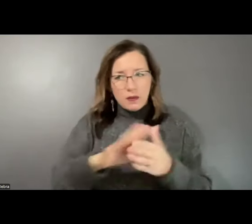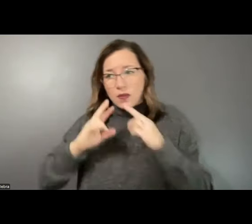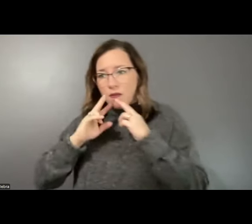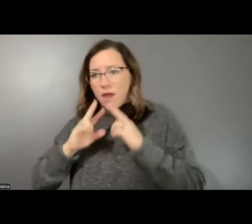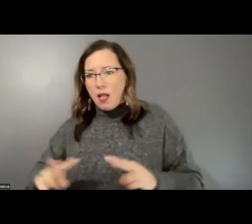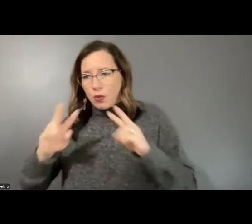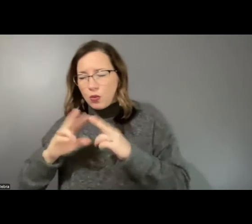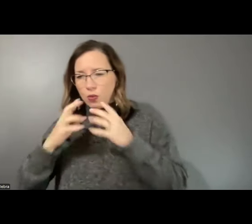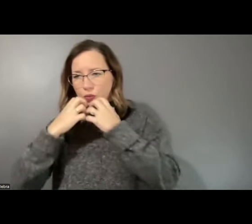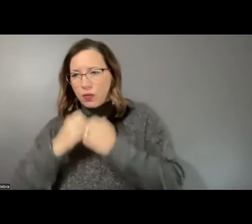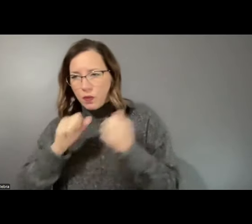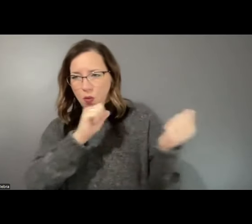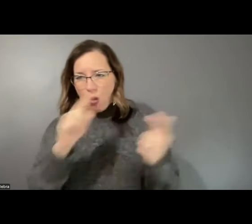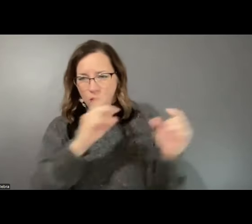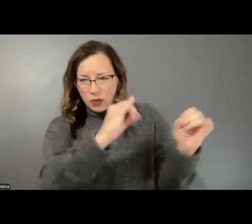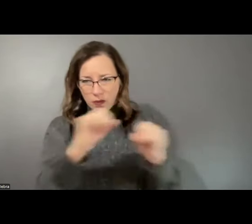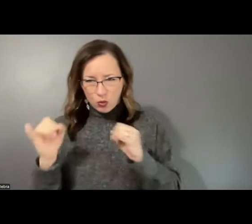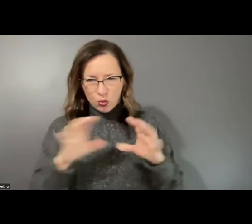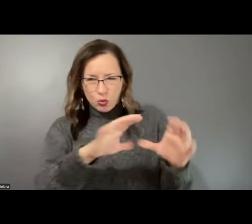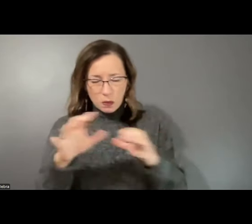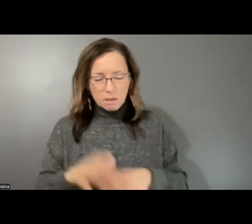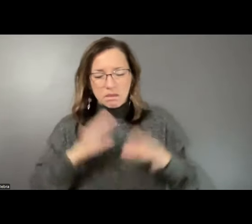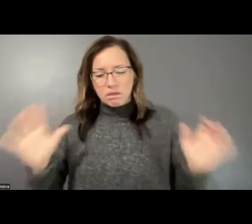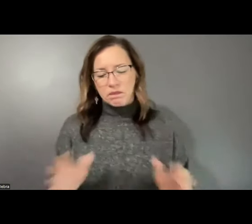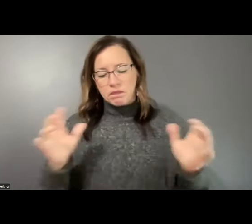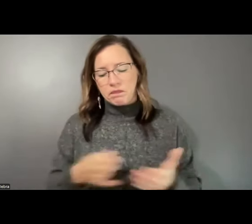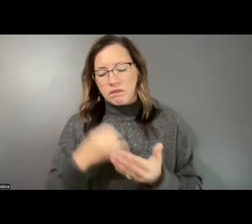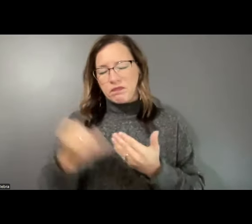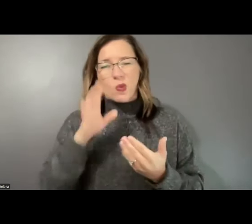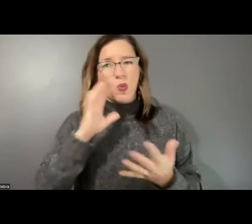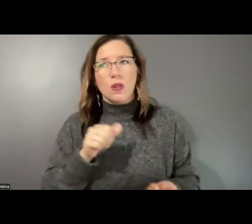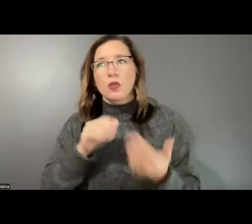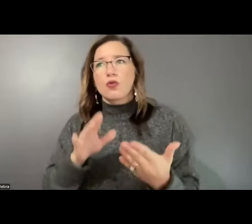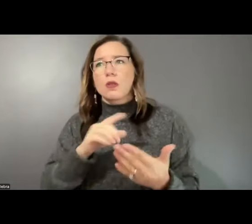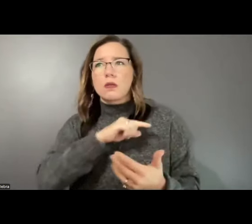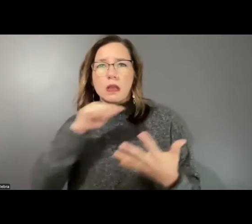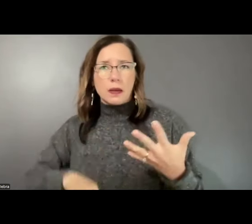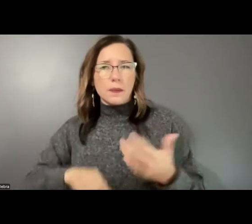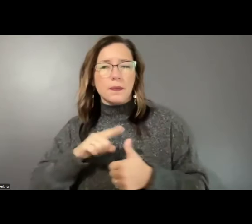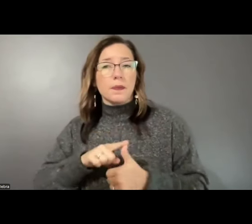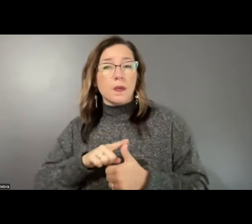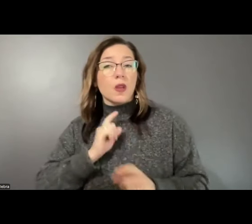and groups. We encourage projects that address any of the following: Contribute to a healthy and